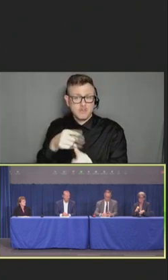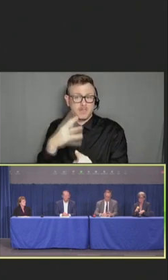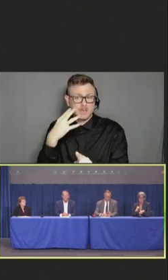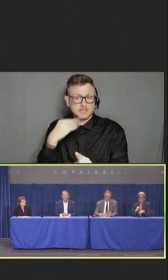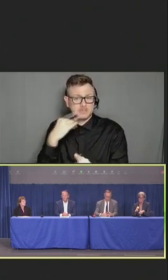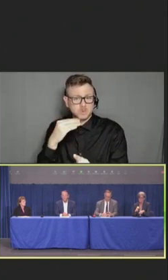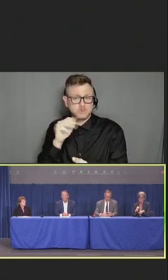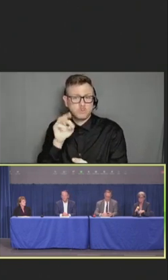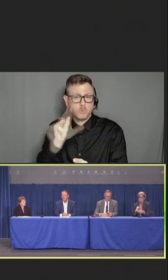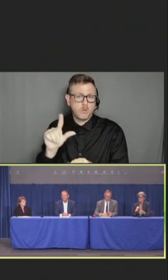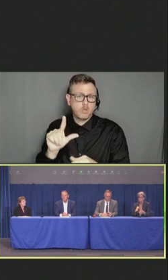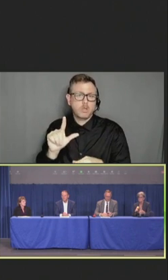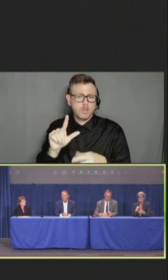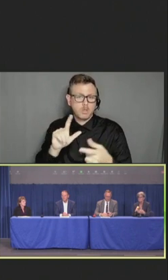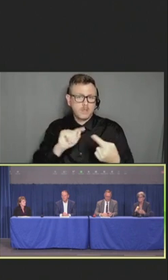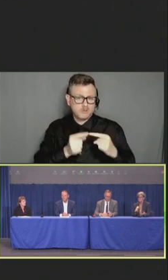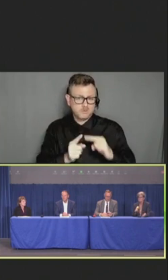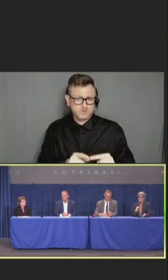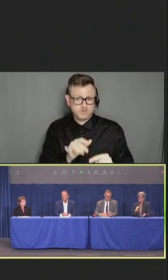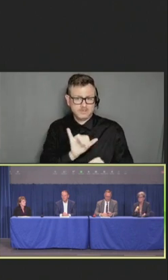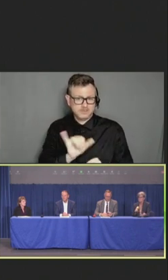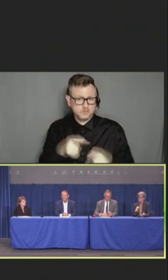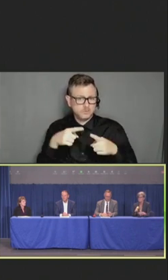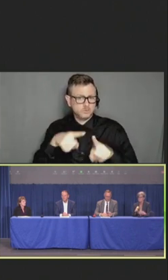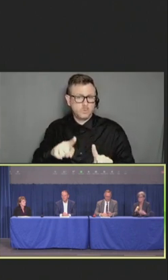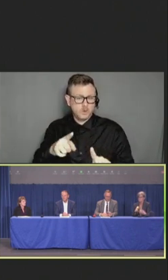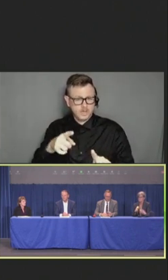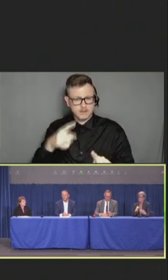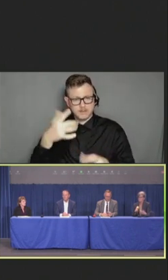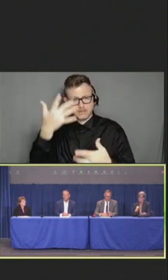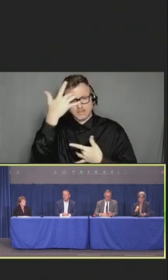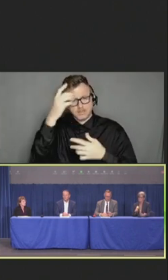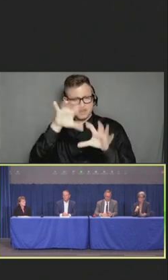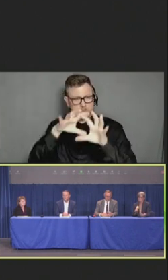So, it's a point of commonality and a point to start change.